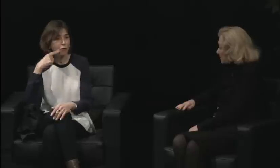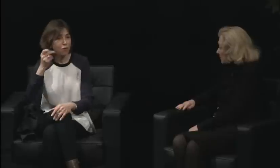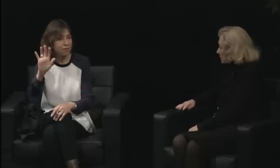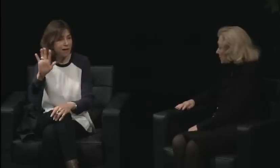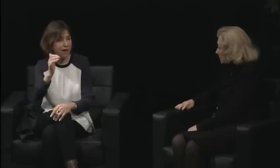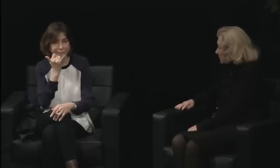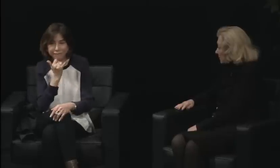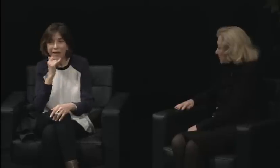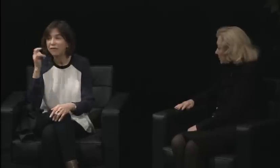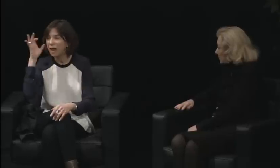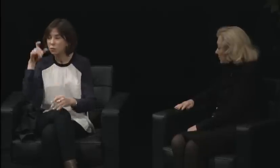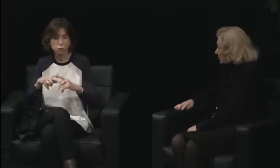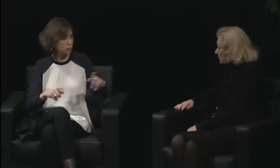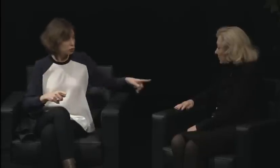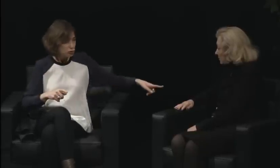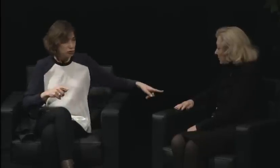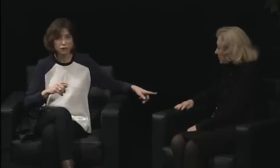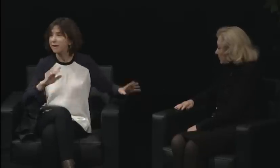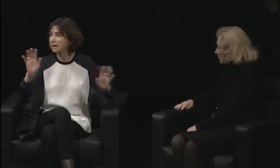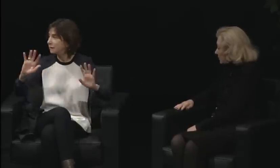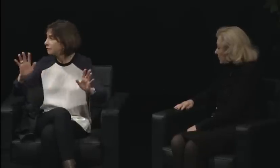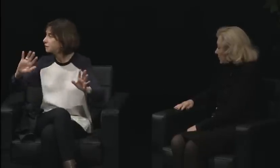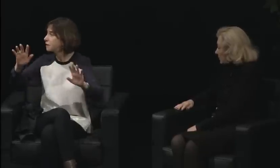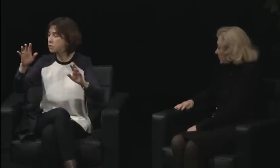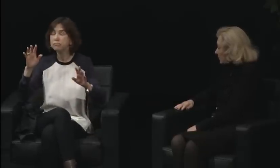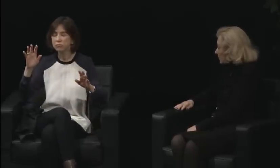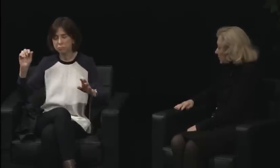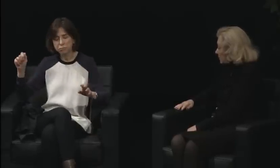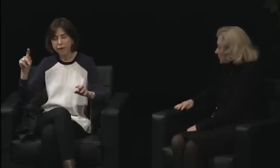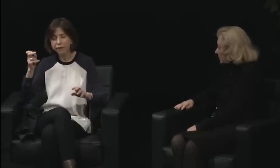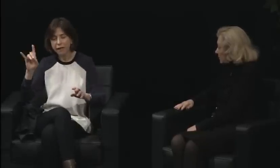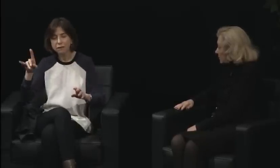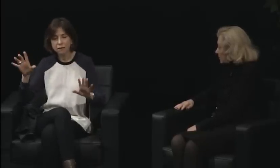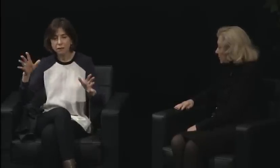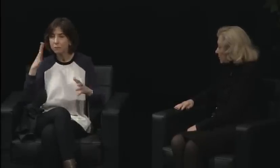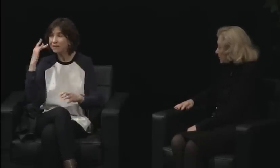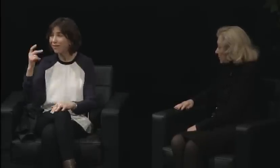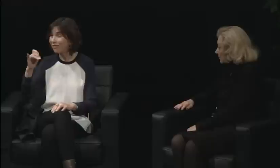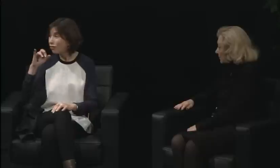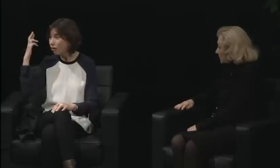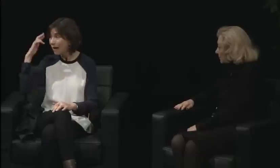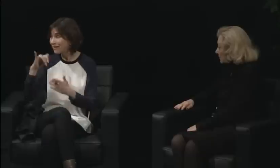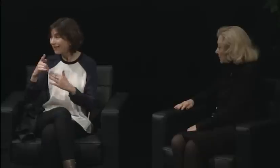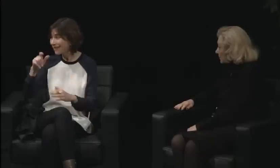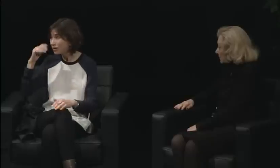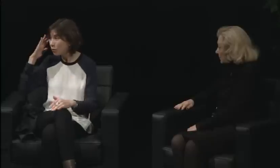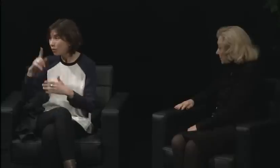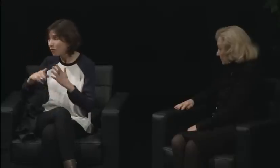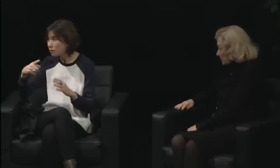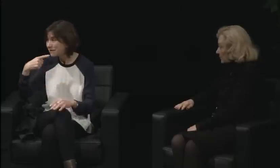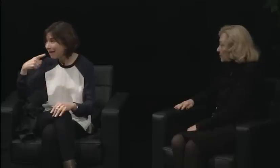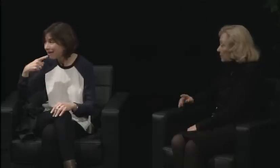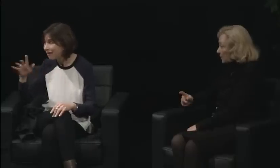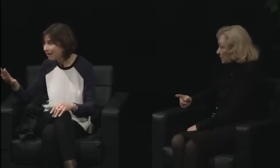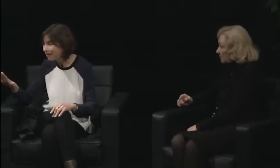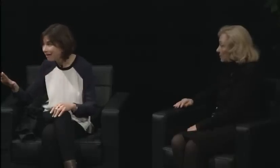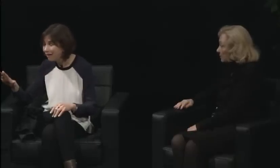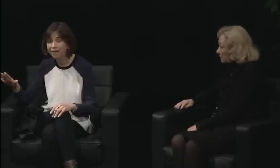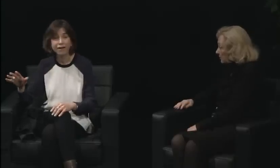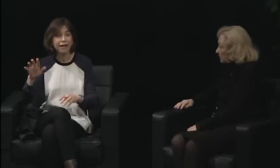That council was the daily drive behind the movement itself,